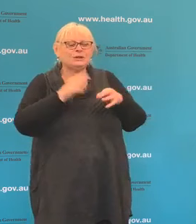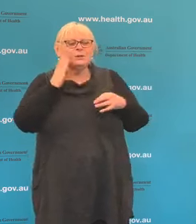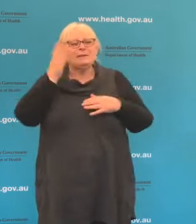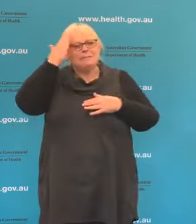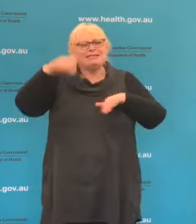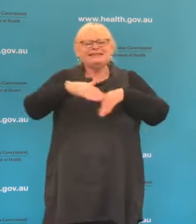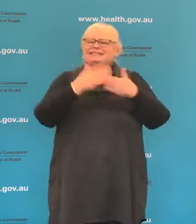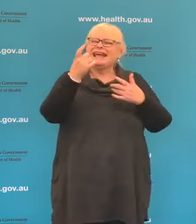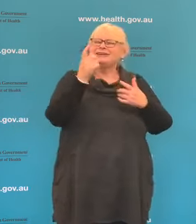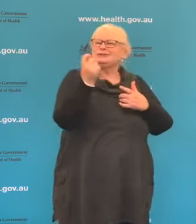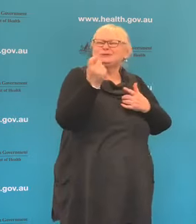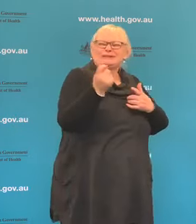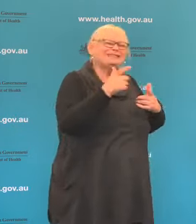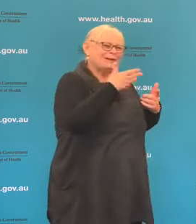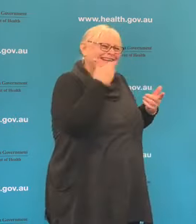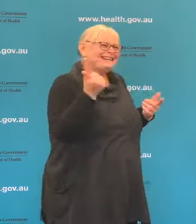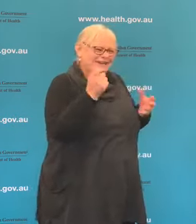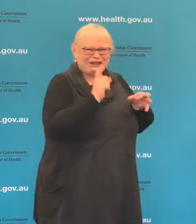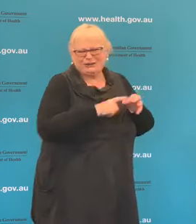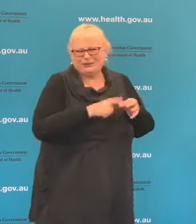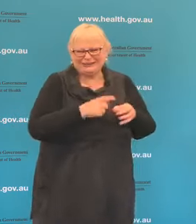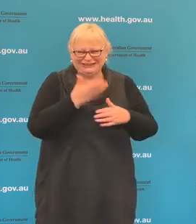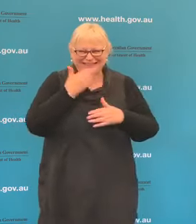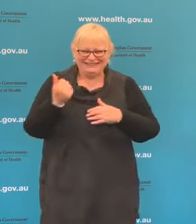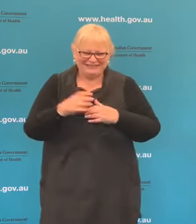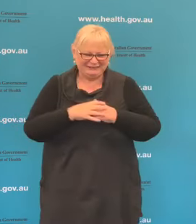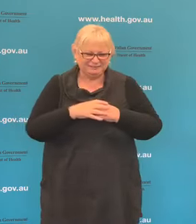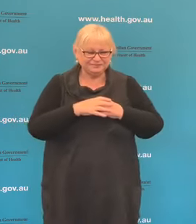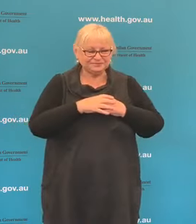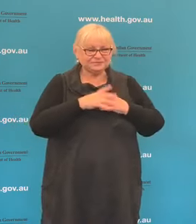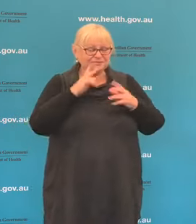so thank you for asking it. At the moment the physical distancing